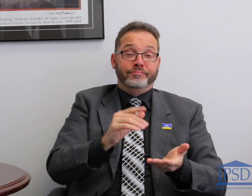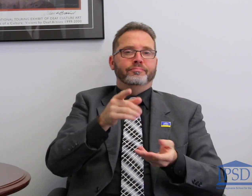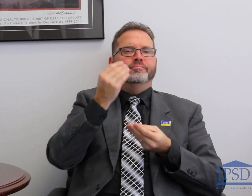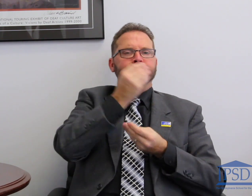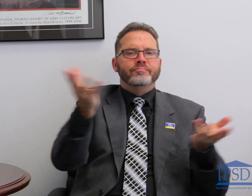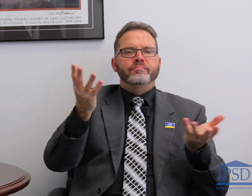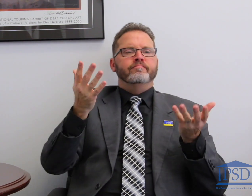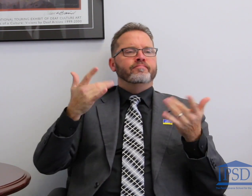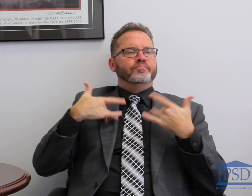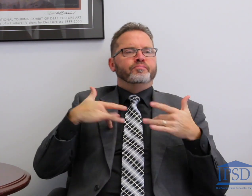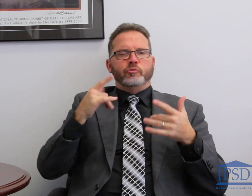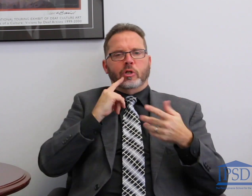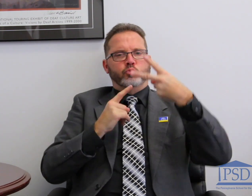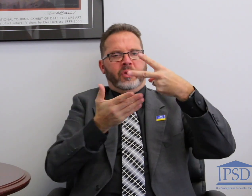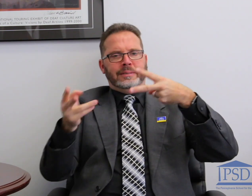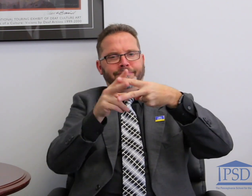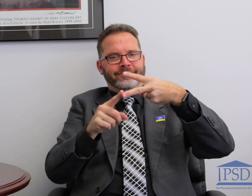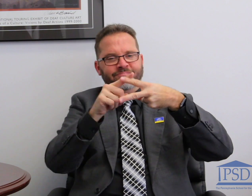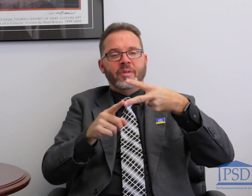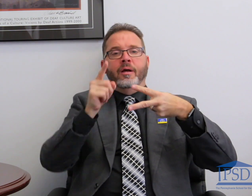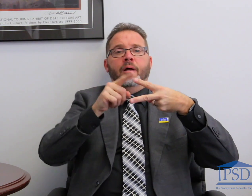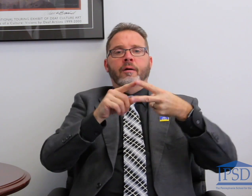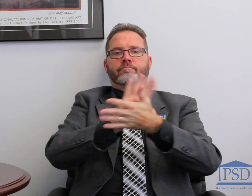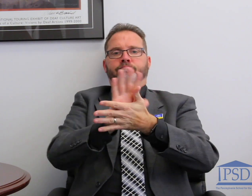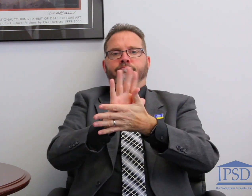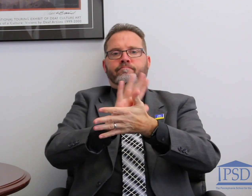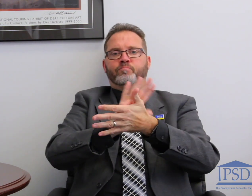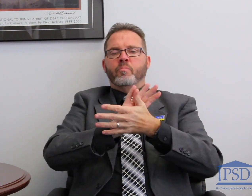least, I wanted to share two other updates with you. The first is that there